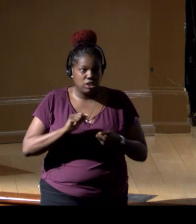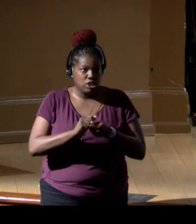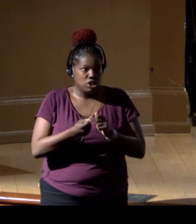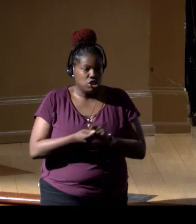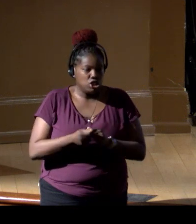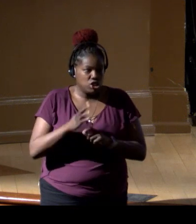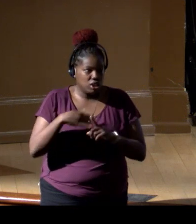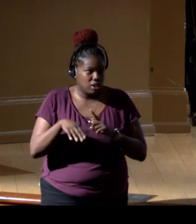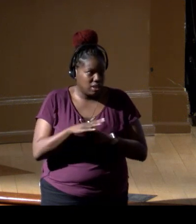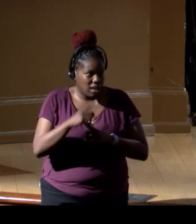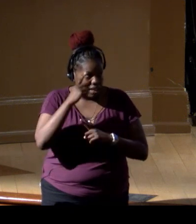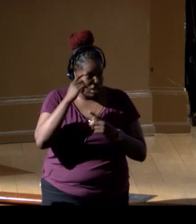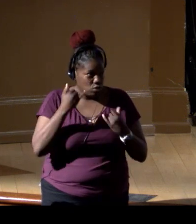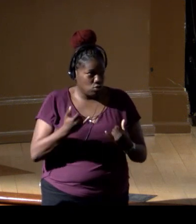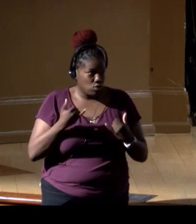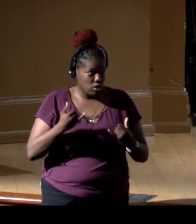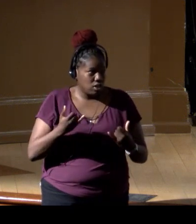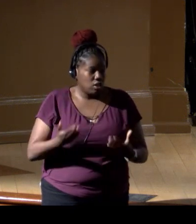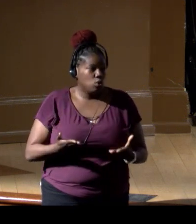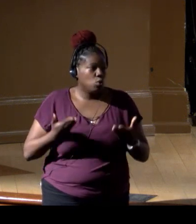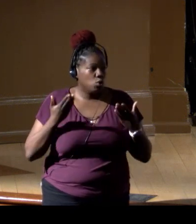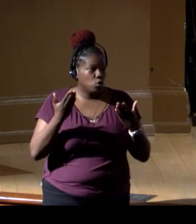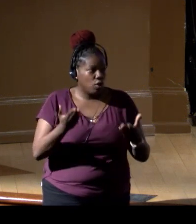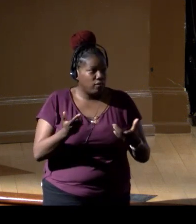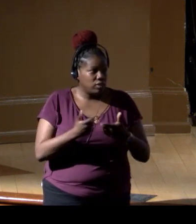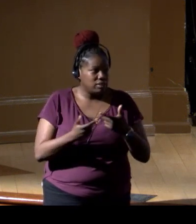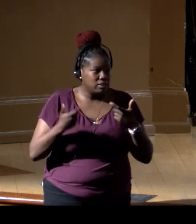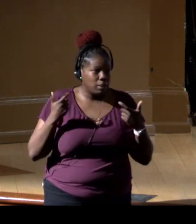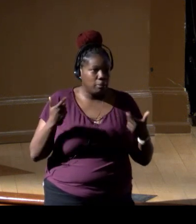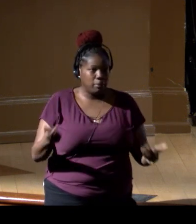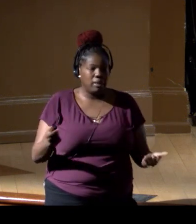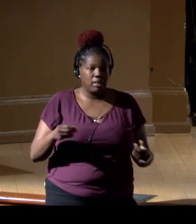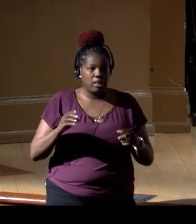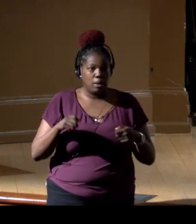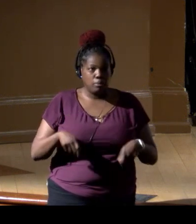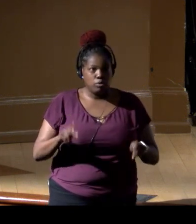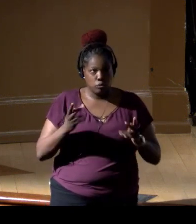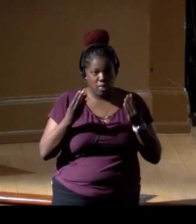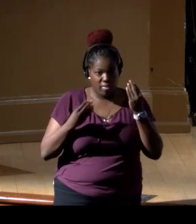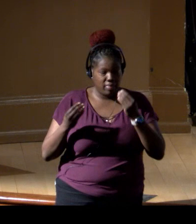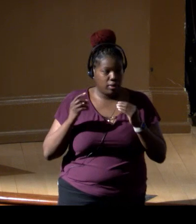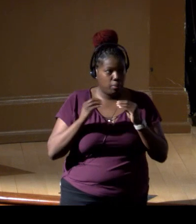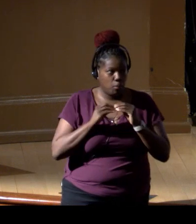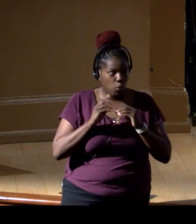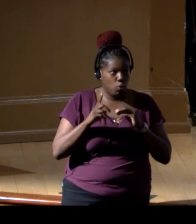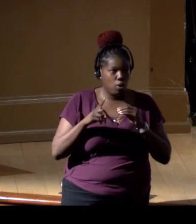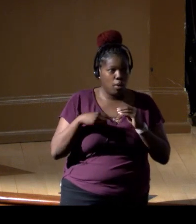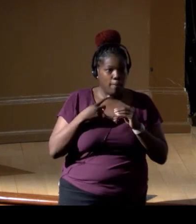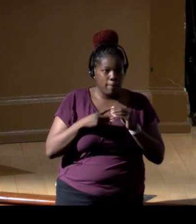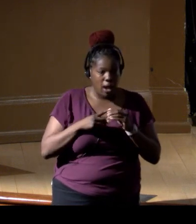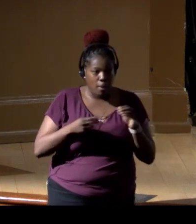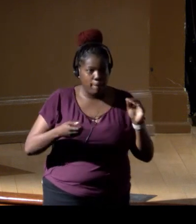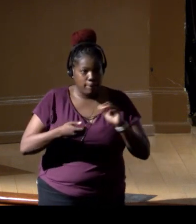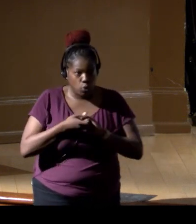So I think right now really offers a, you know, huge opportunity to think differently about things, think differently about partnerships,